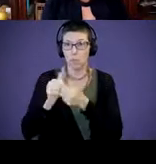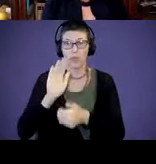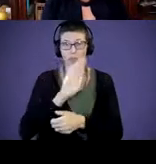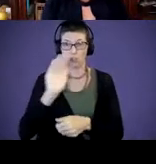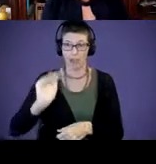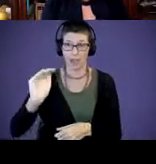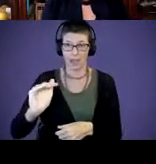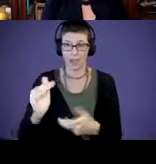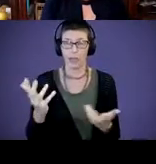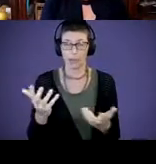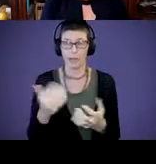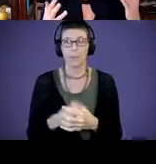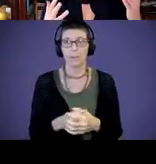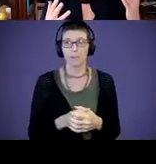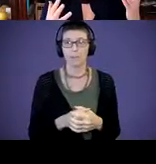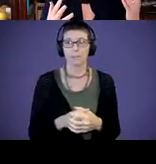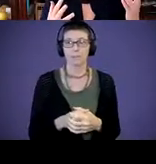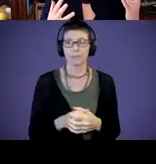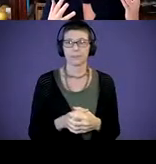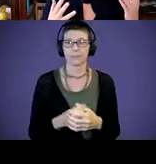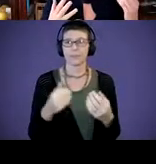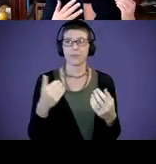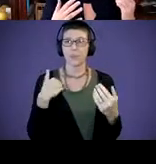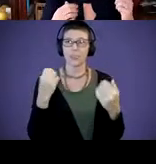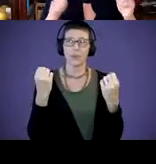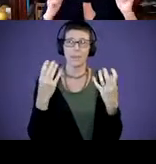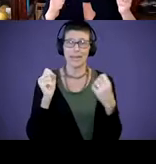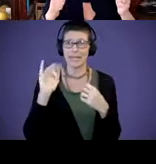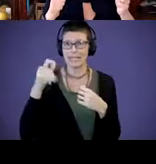So, there are a lot of tip sheets. How can we use them? Like I said, maybe